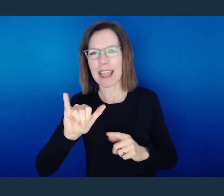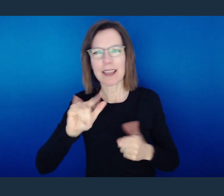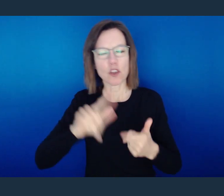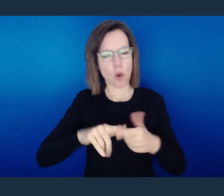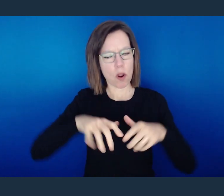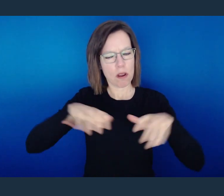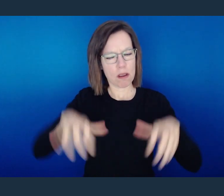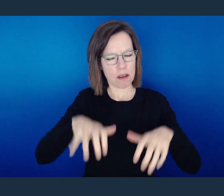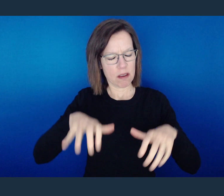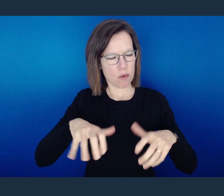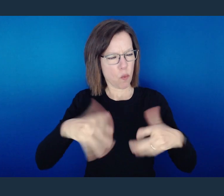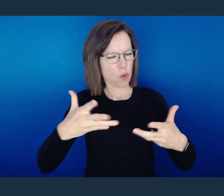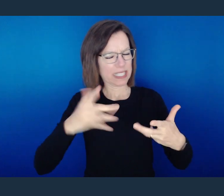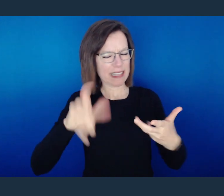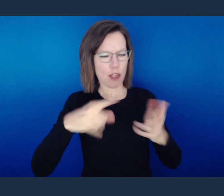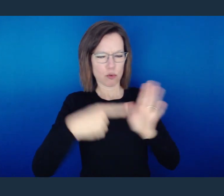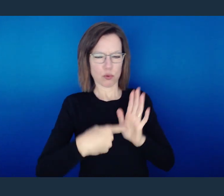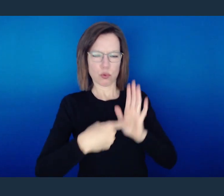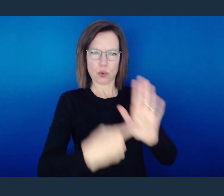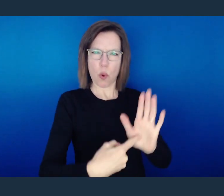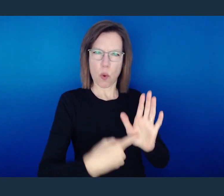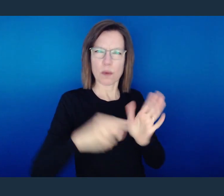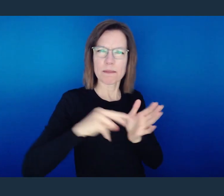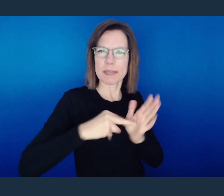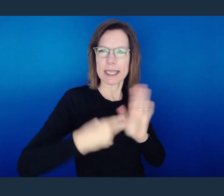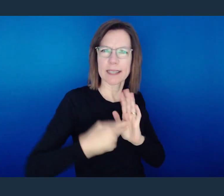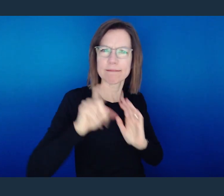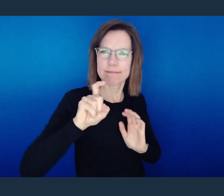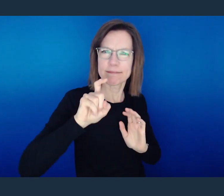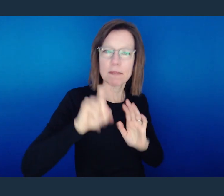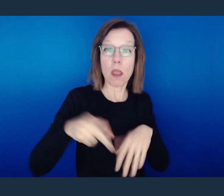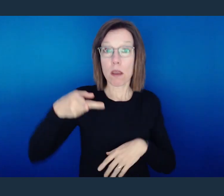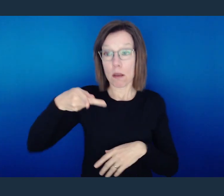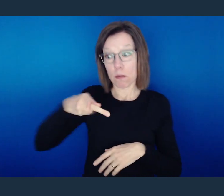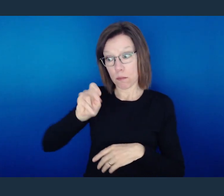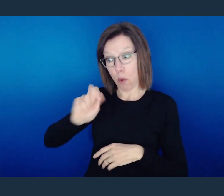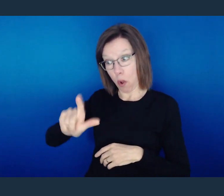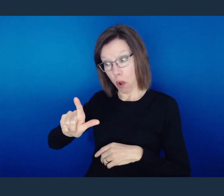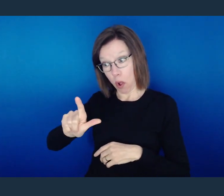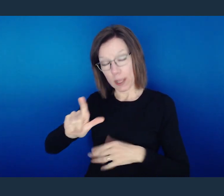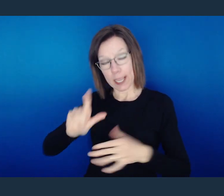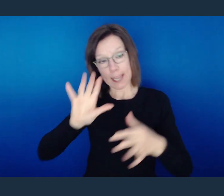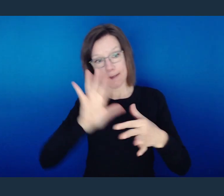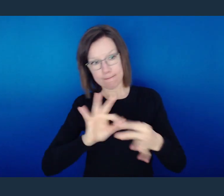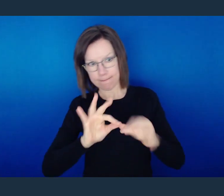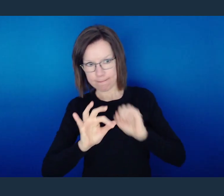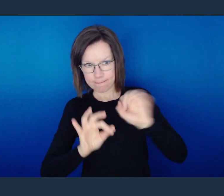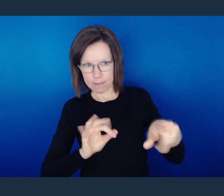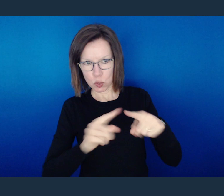You see, Paul in this letter, began talking to a congregation with a motive of moving